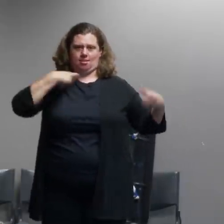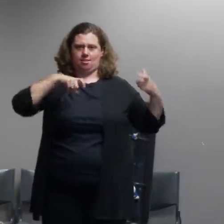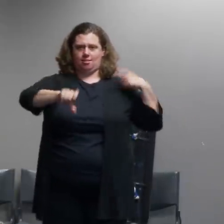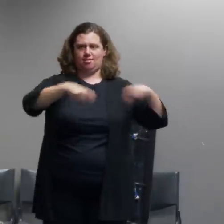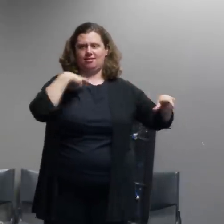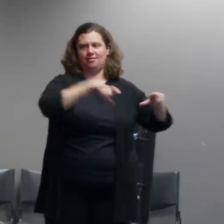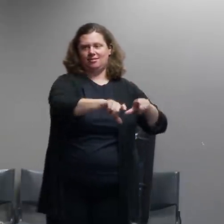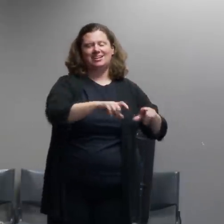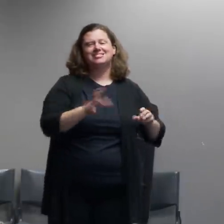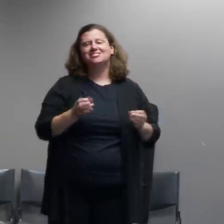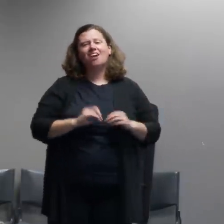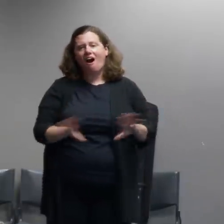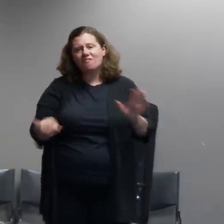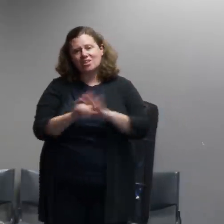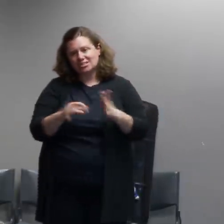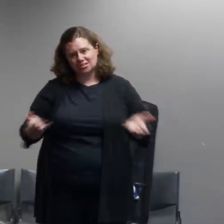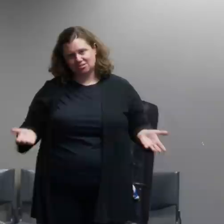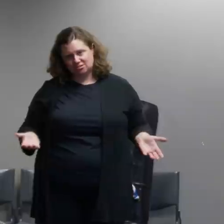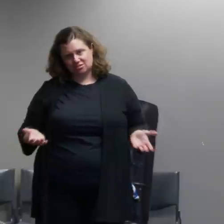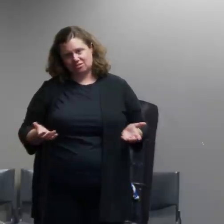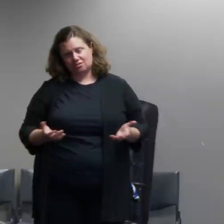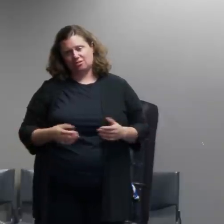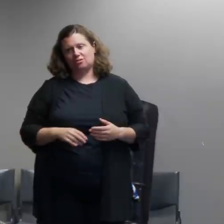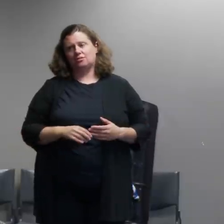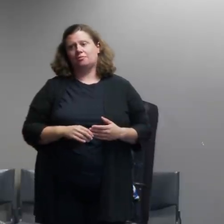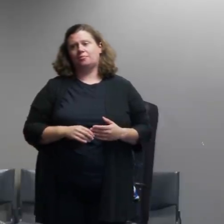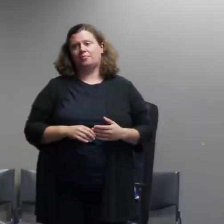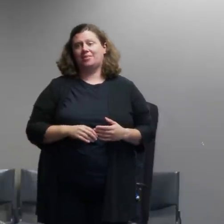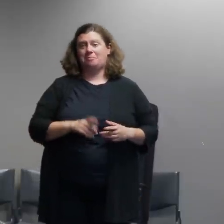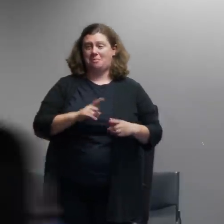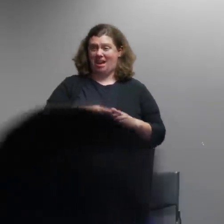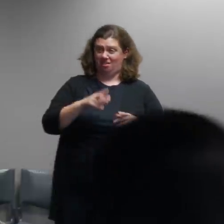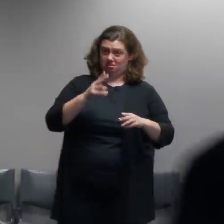quite so far as to call this organized crime